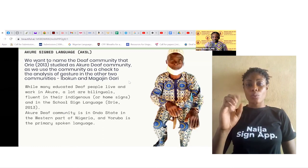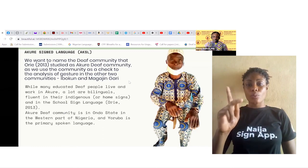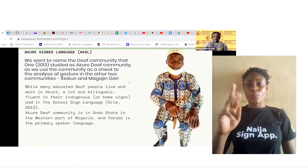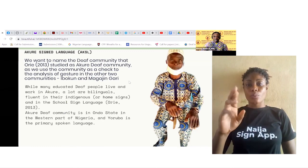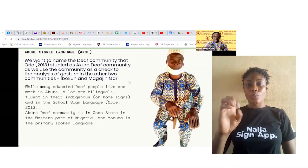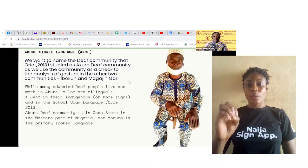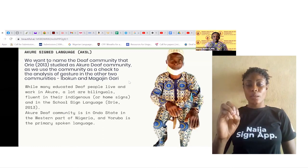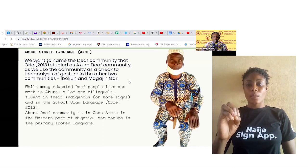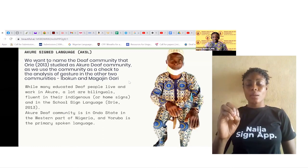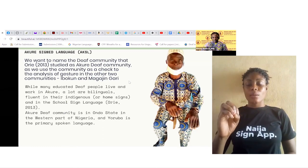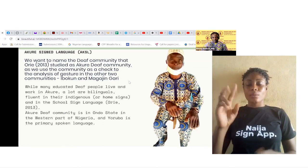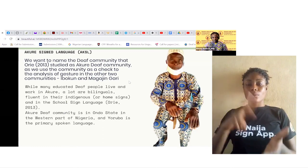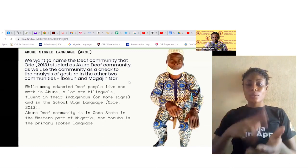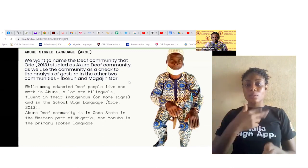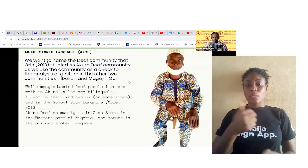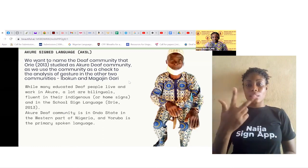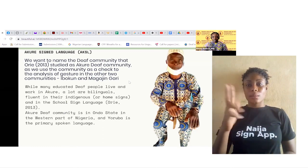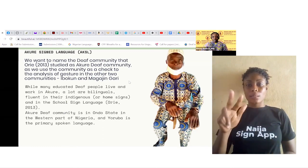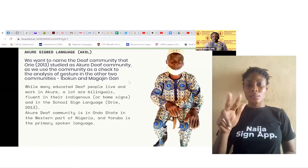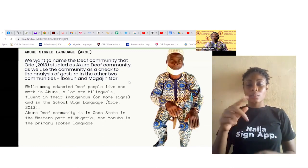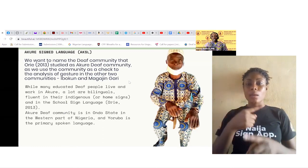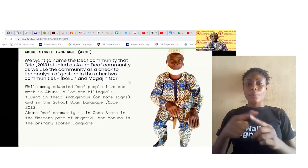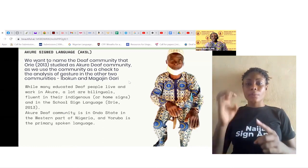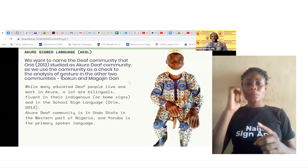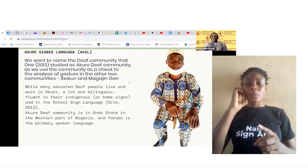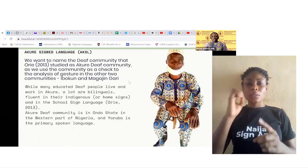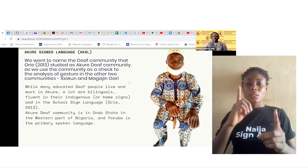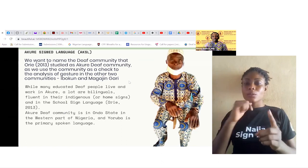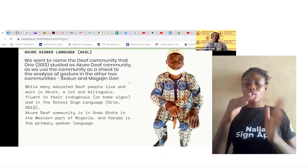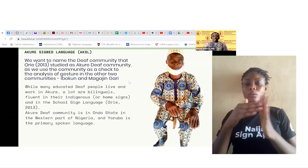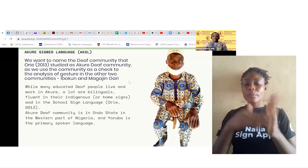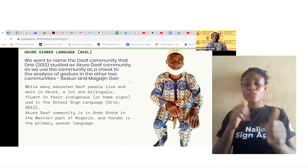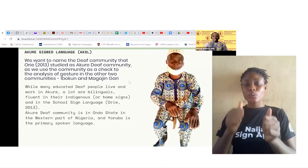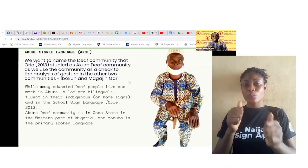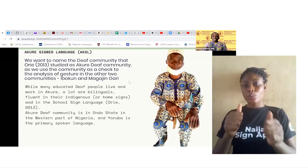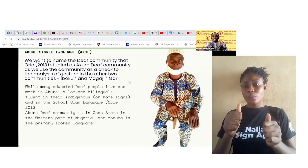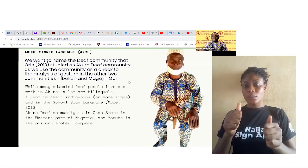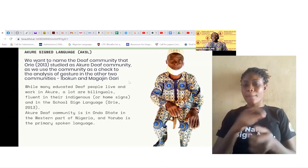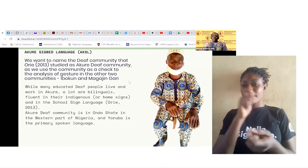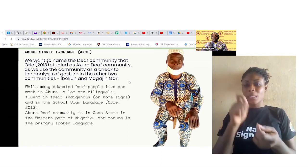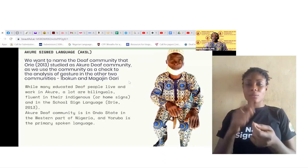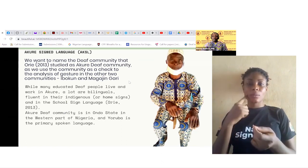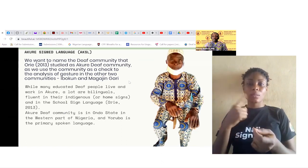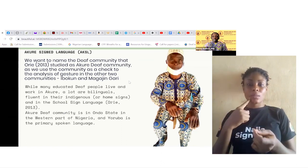community that he studied so we are going to use this um deaf community as a check for the